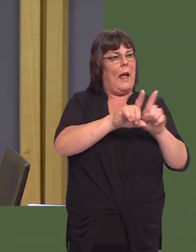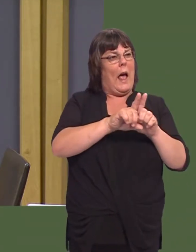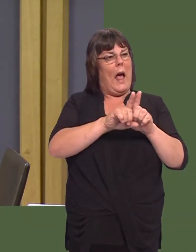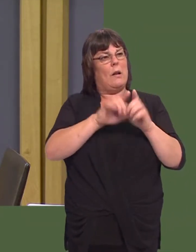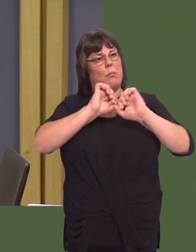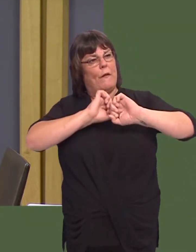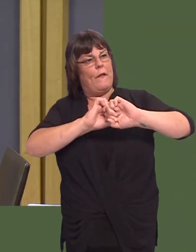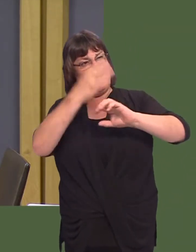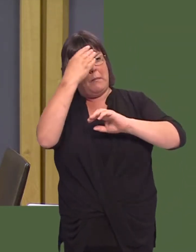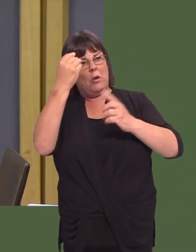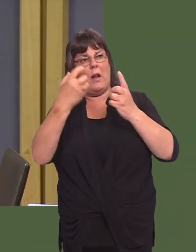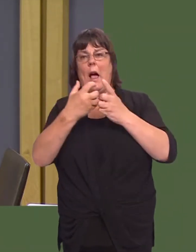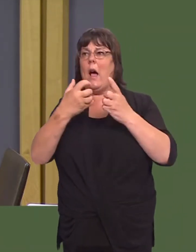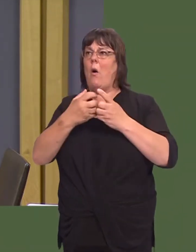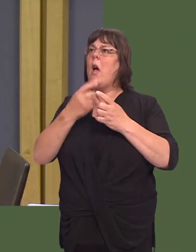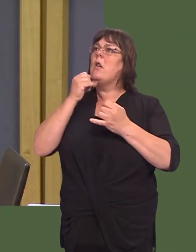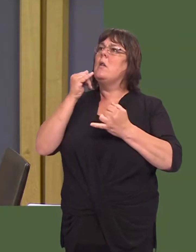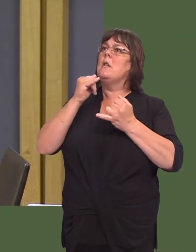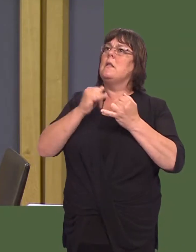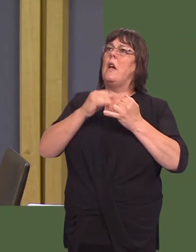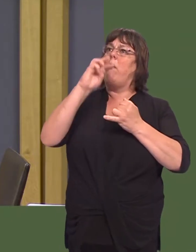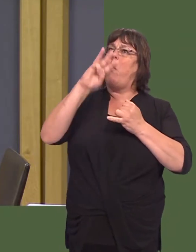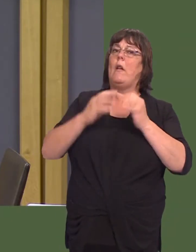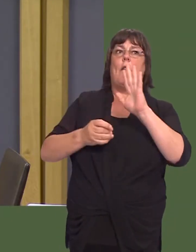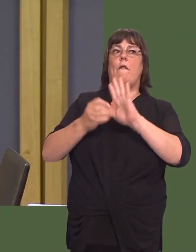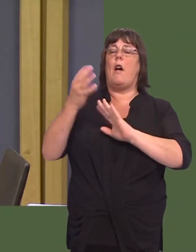I was proud to present South Wales Fire and Rescue Serviceís Newport stations with their